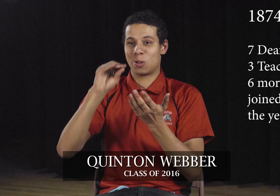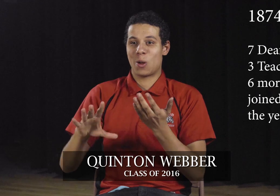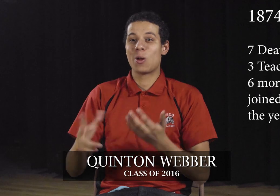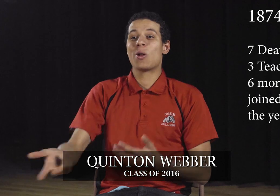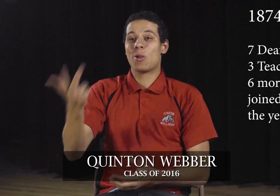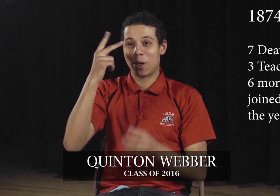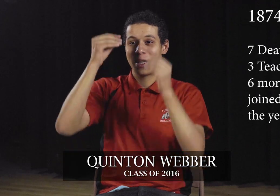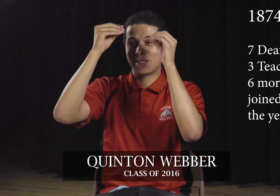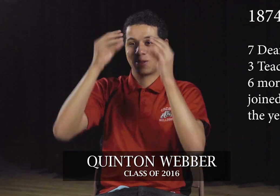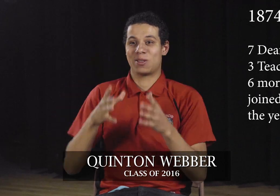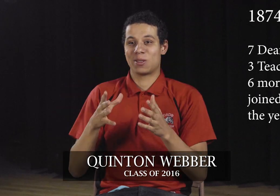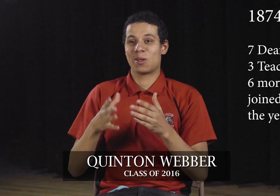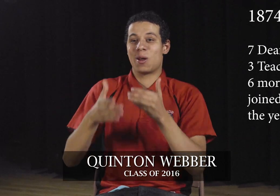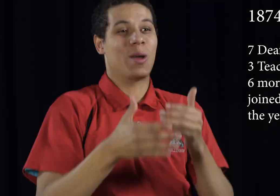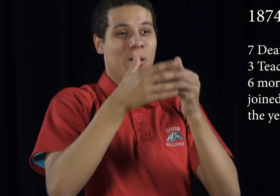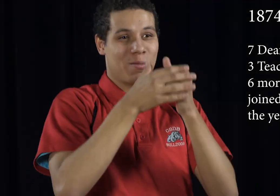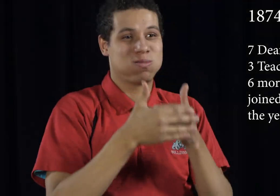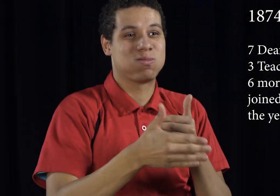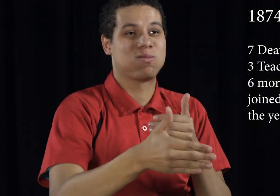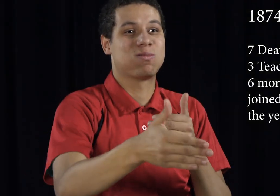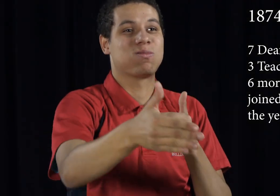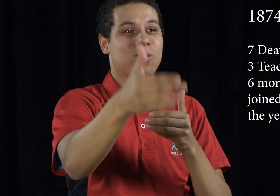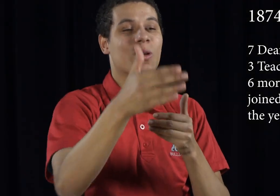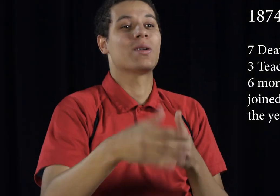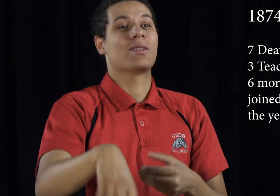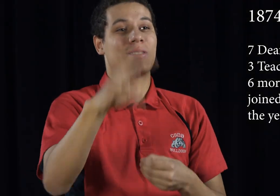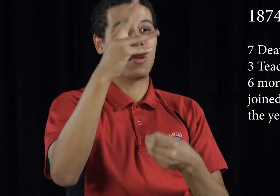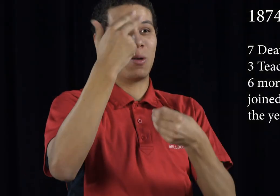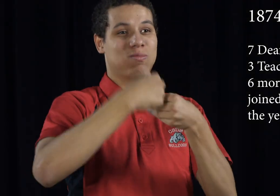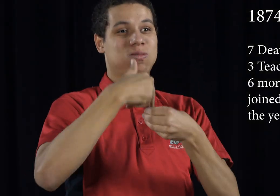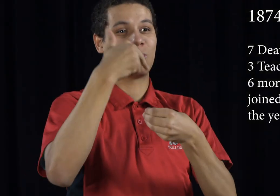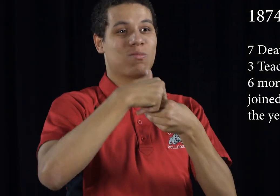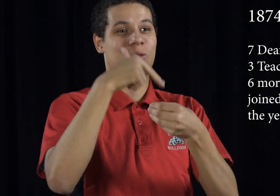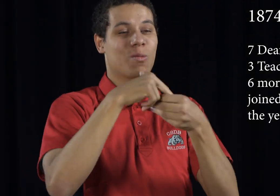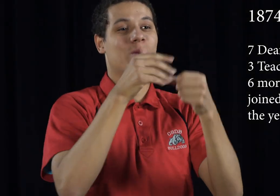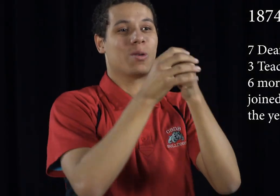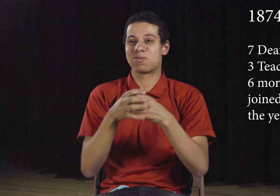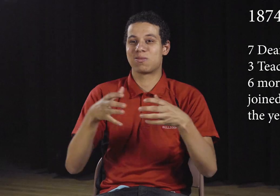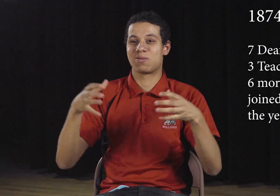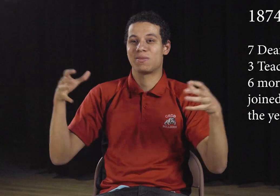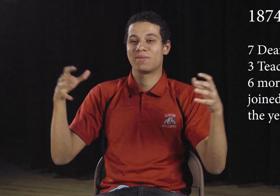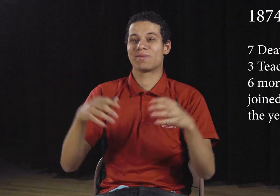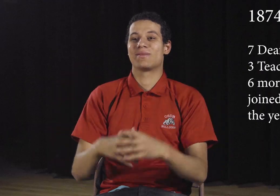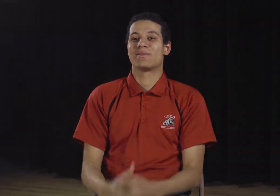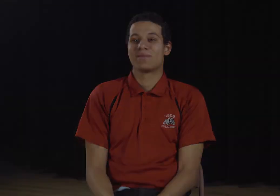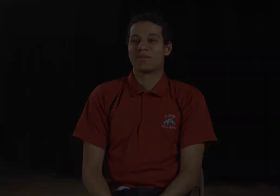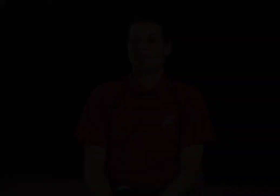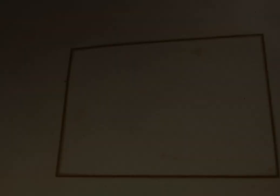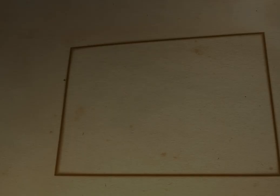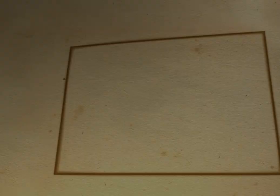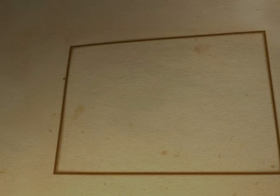That day seven deaf students began instruction with three teachers. Over the course of the year, six more students would join.